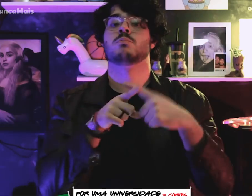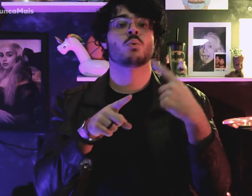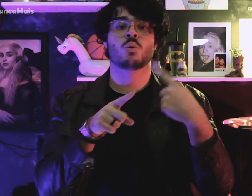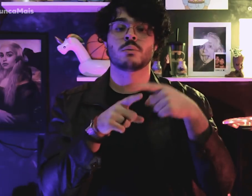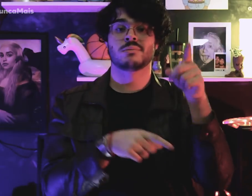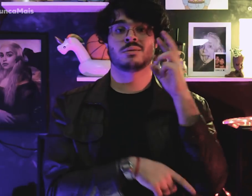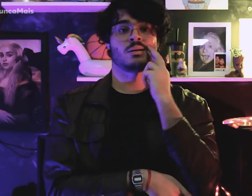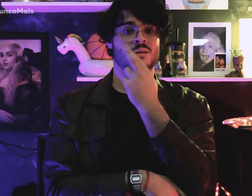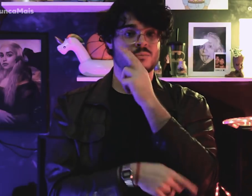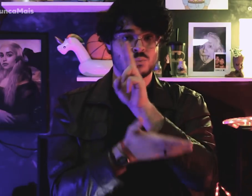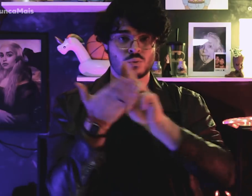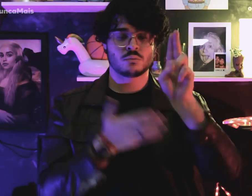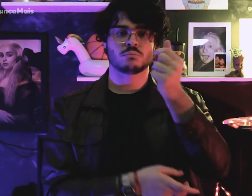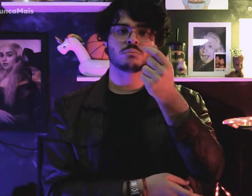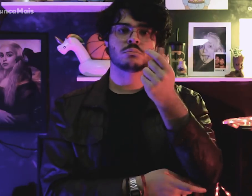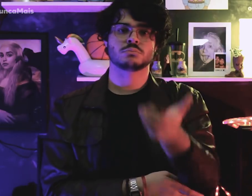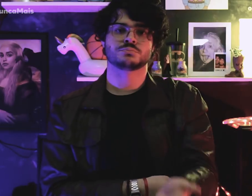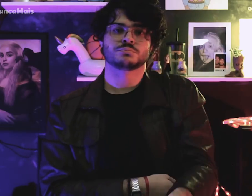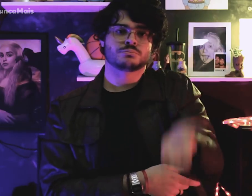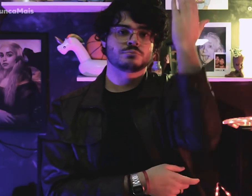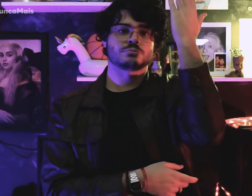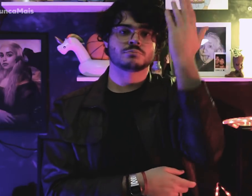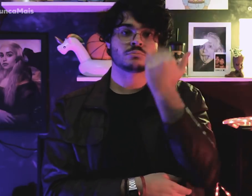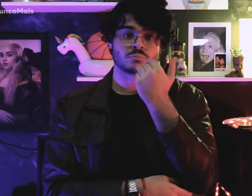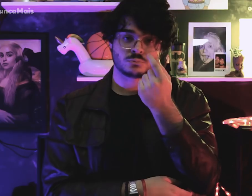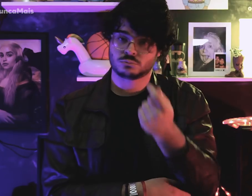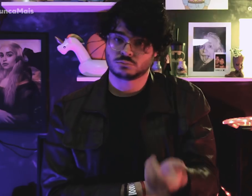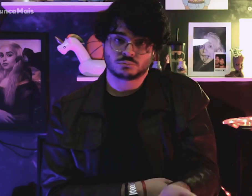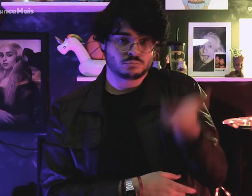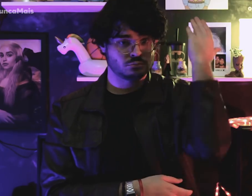against rising food prices.